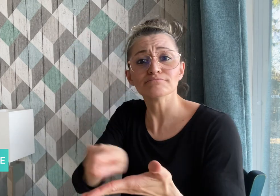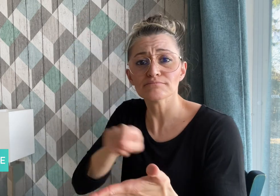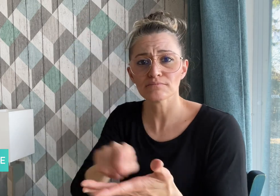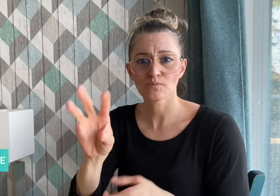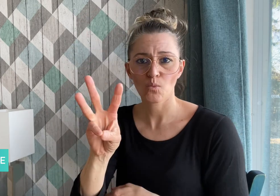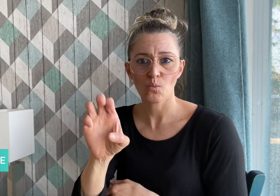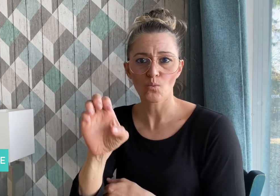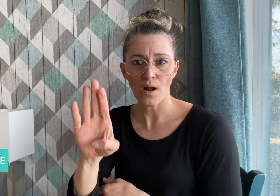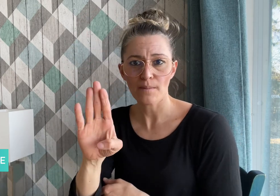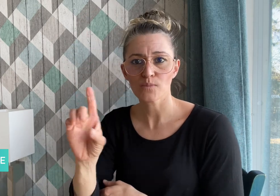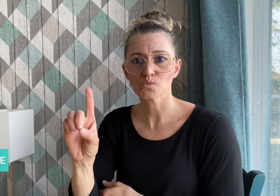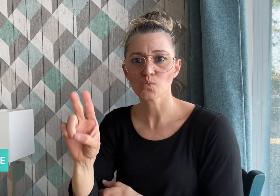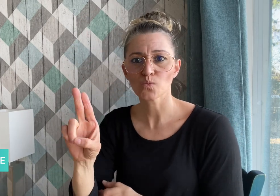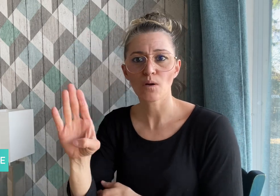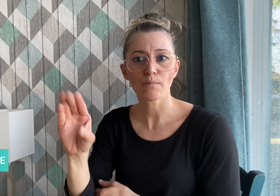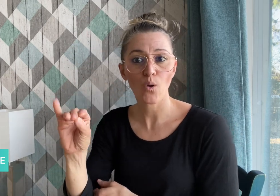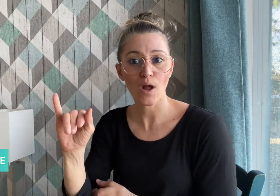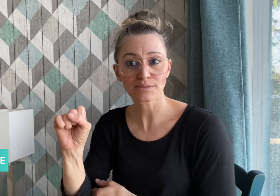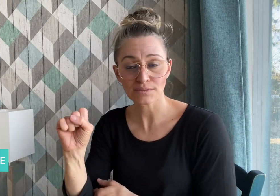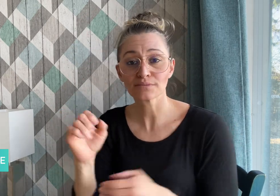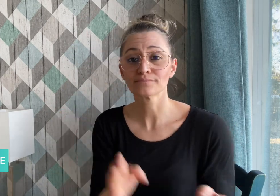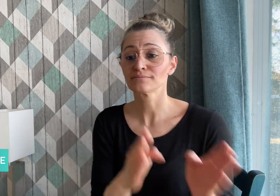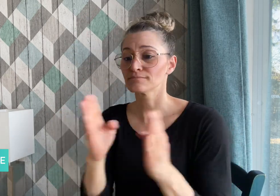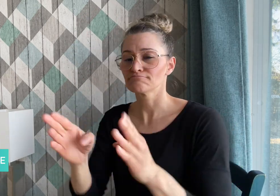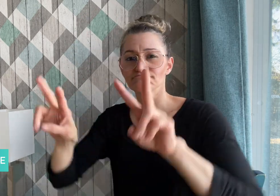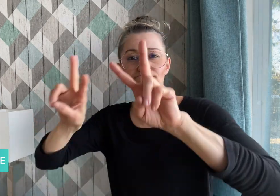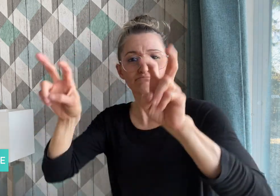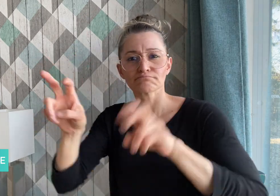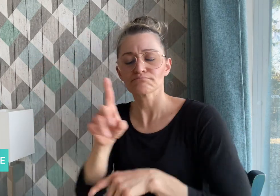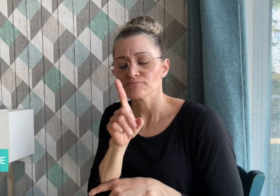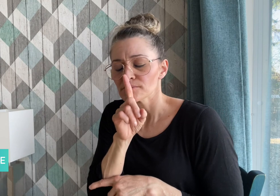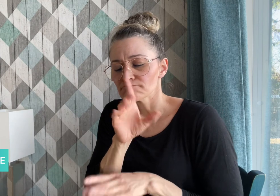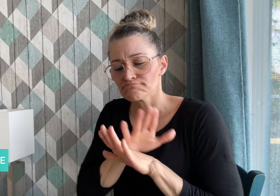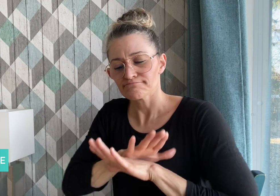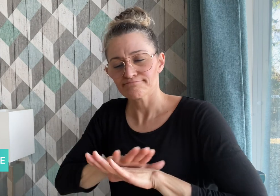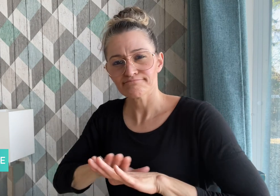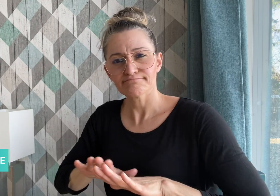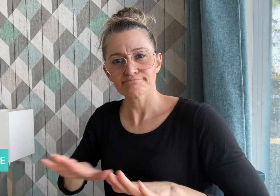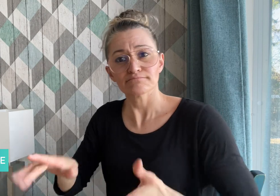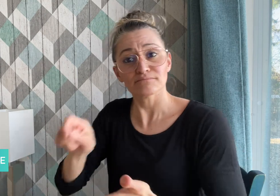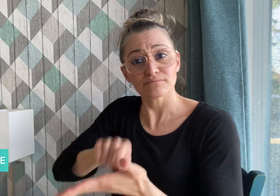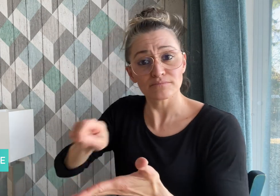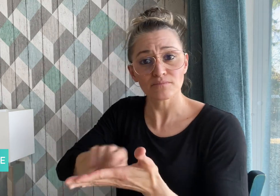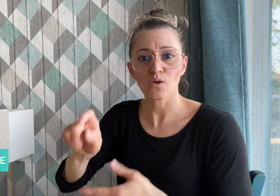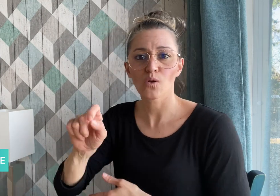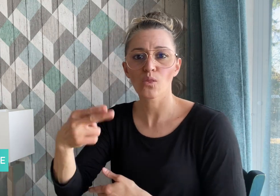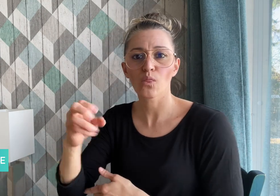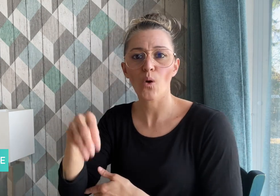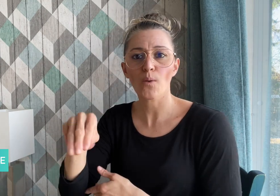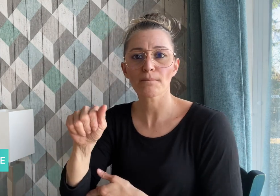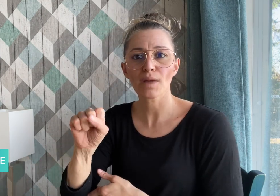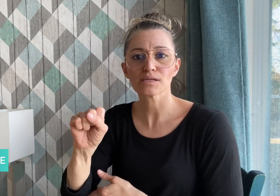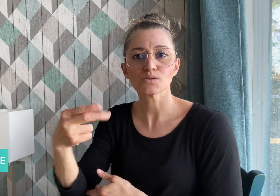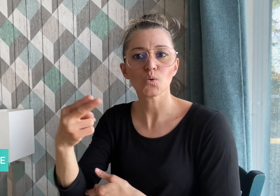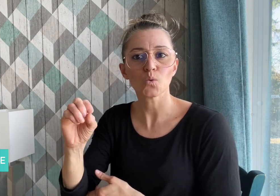"Silence" by Thomas Hood, and "Caged Bird"